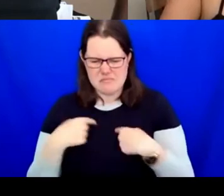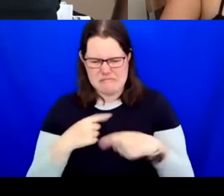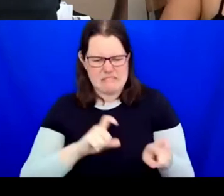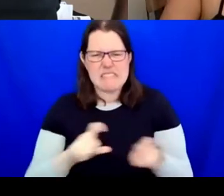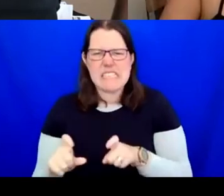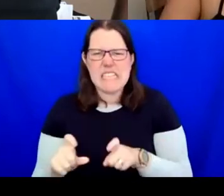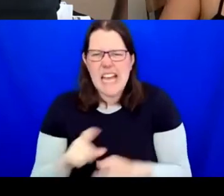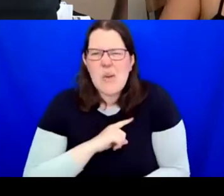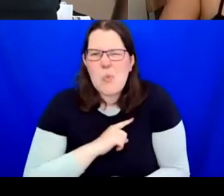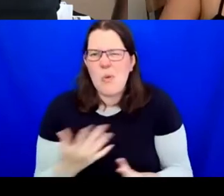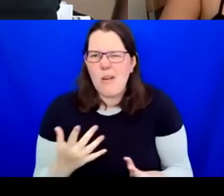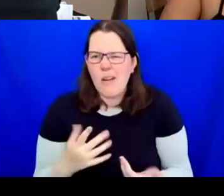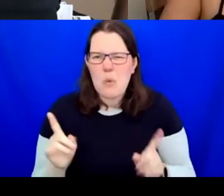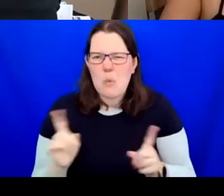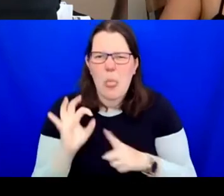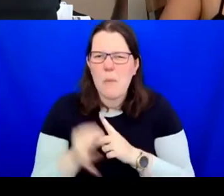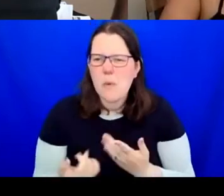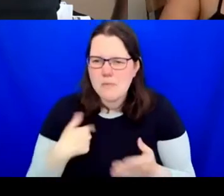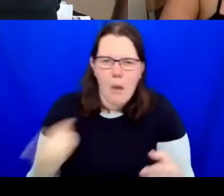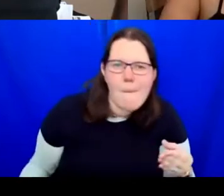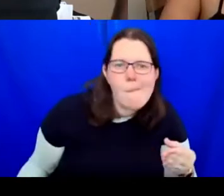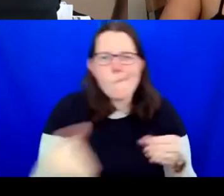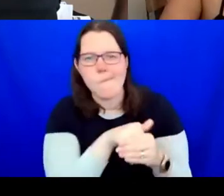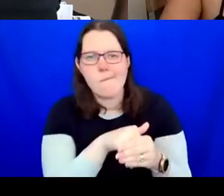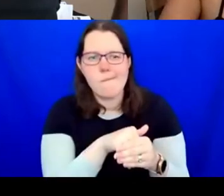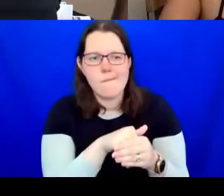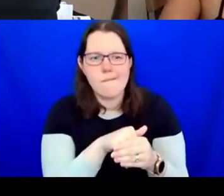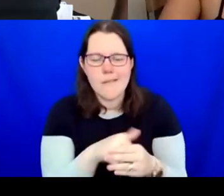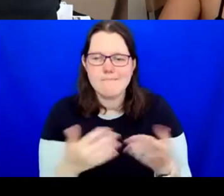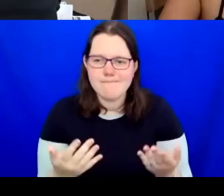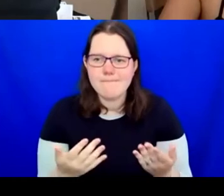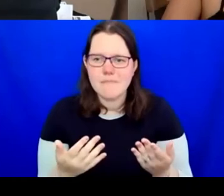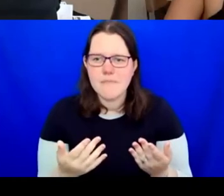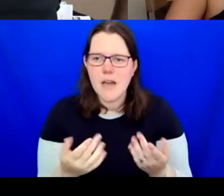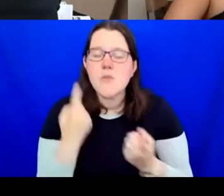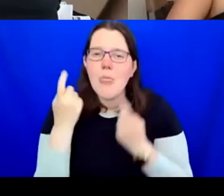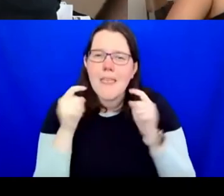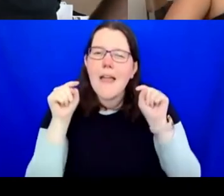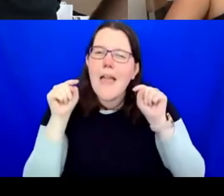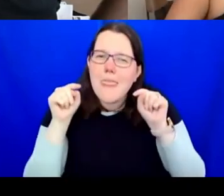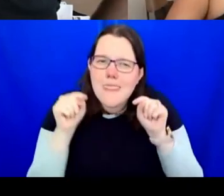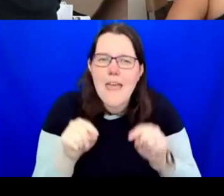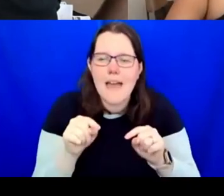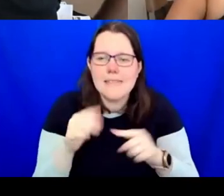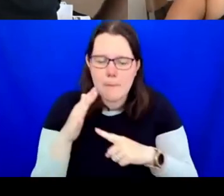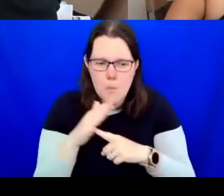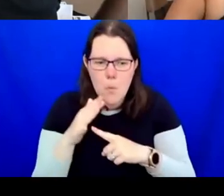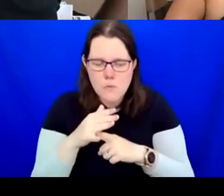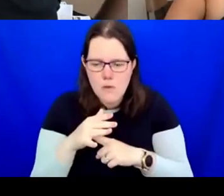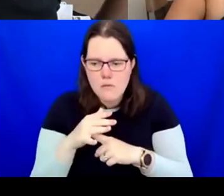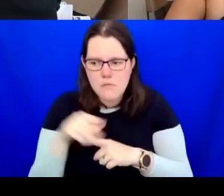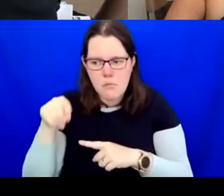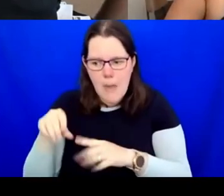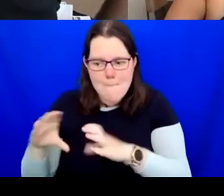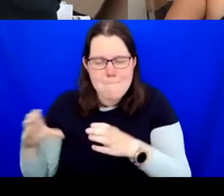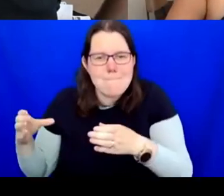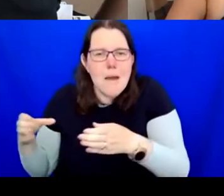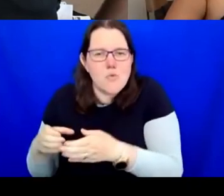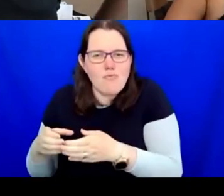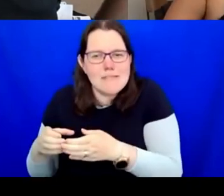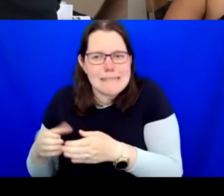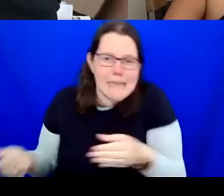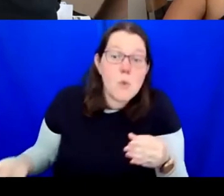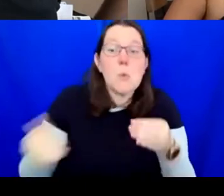embedded? It is about getting minorities that is one thing, to use a crude term, but retaining